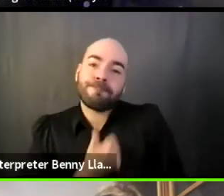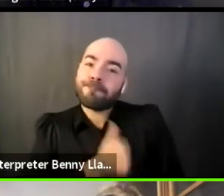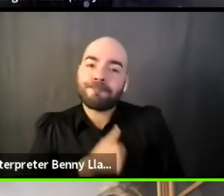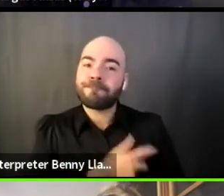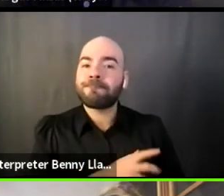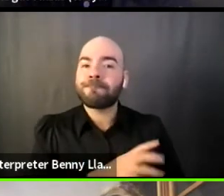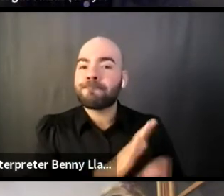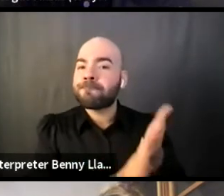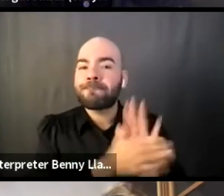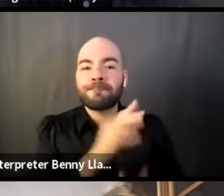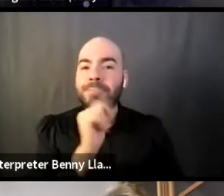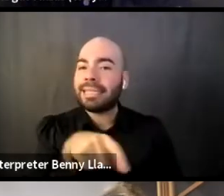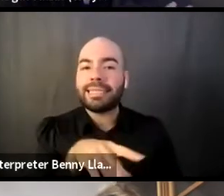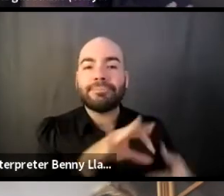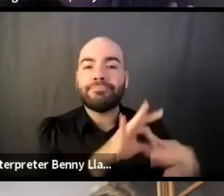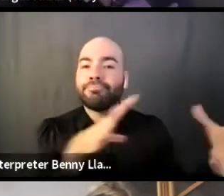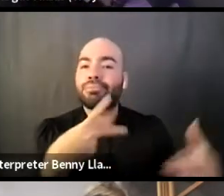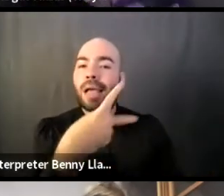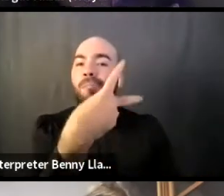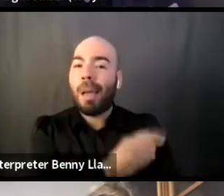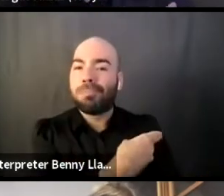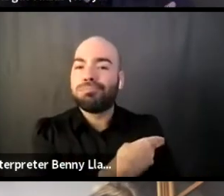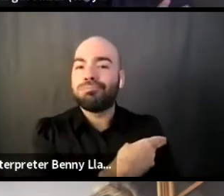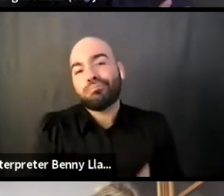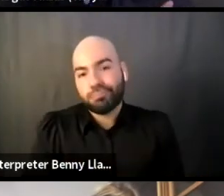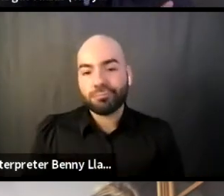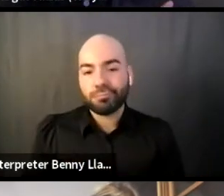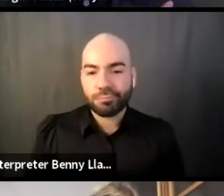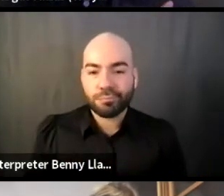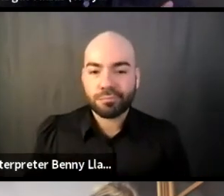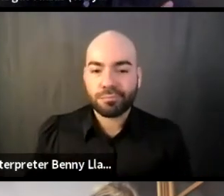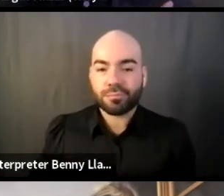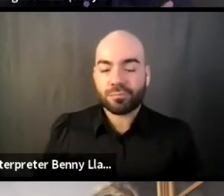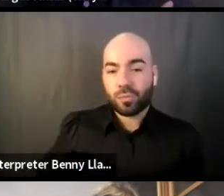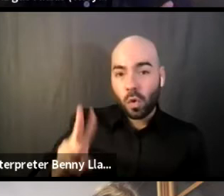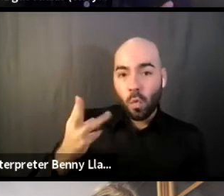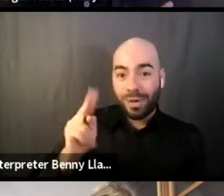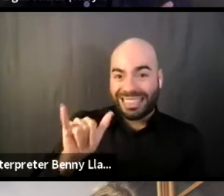Absolutely. Absolutely that. I'm sorry, I just wanna take a moment,